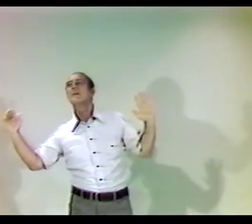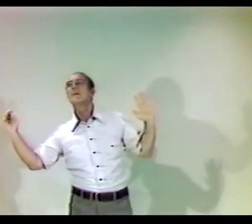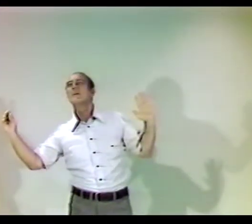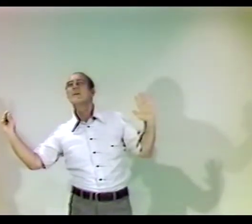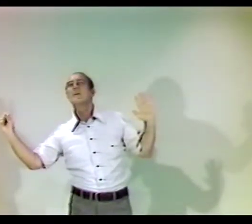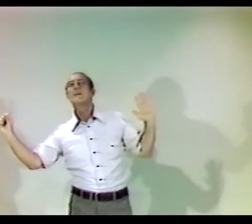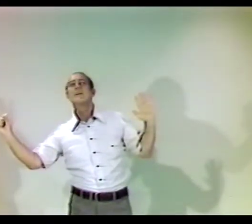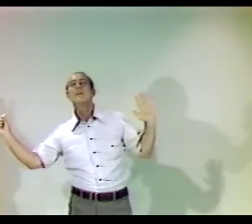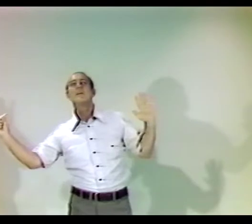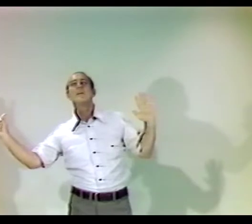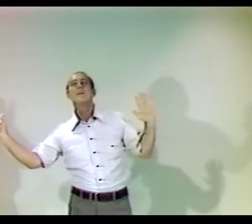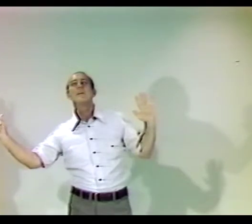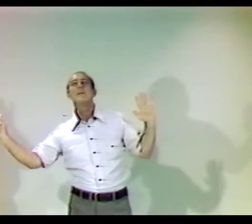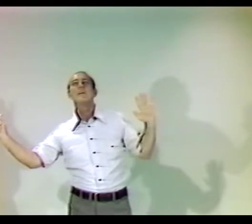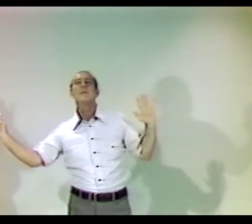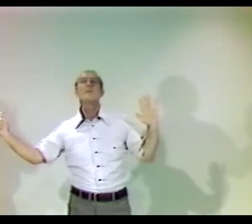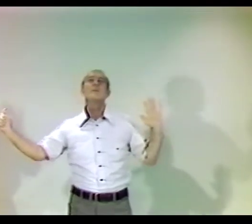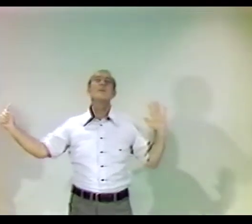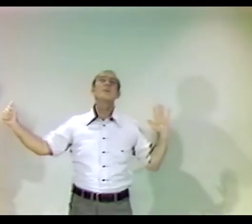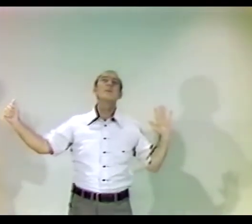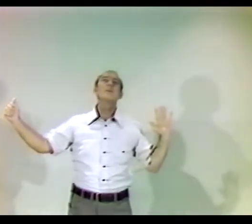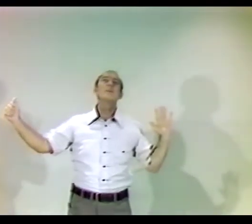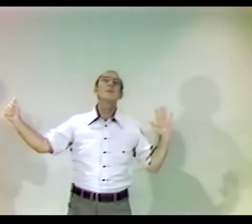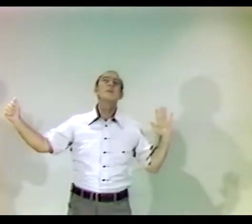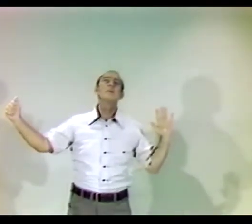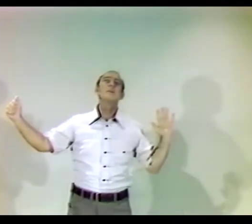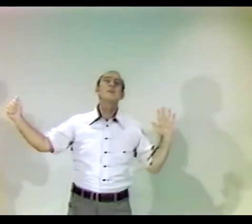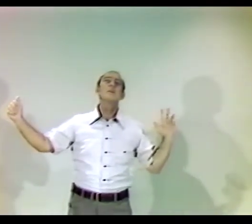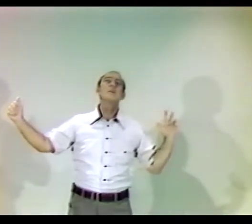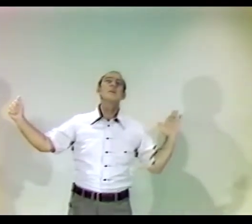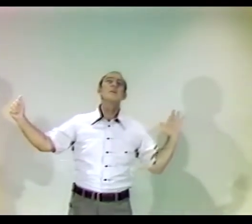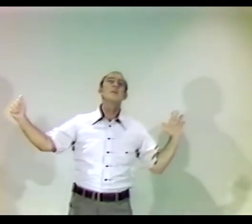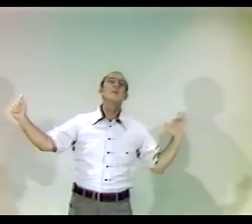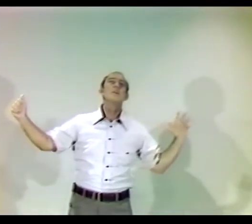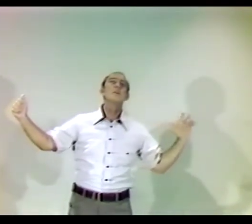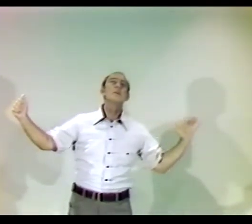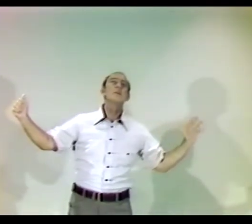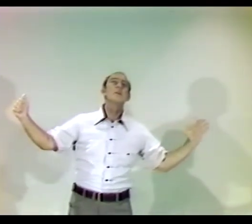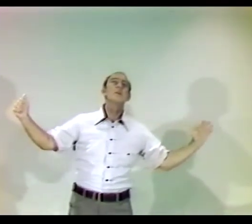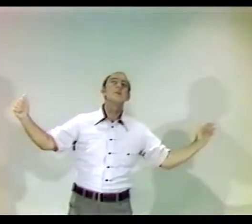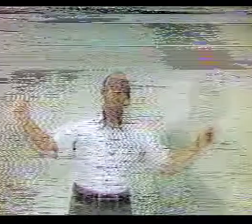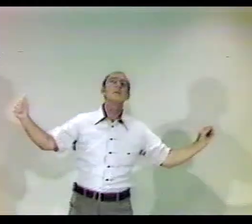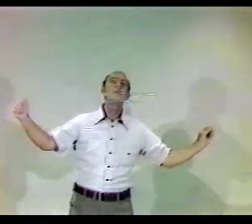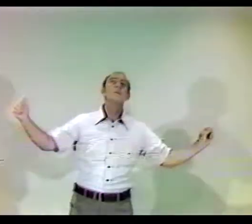AND SEEING THE FIREWORKS FADE AND END